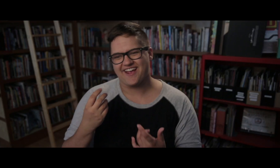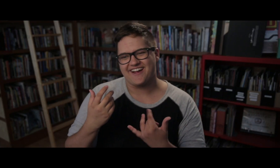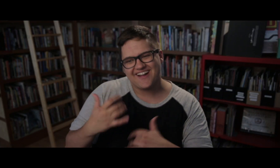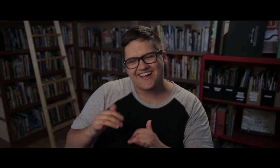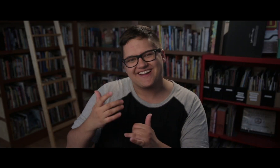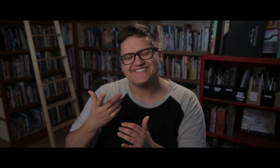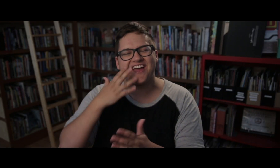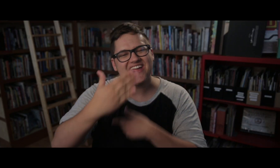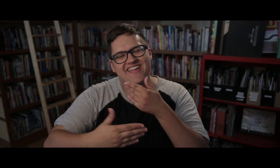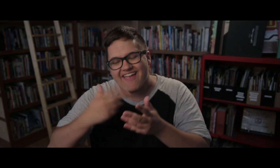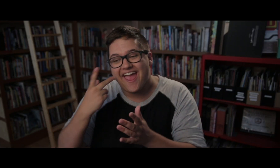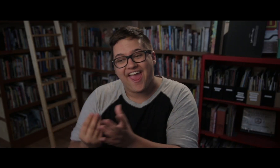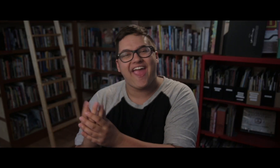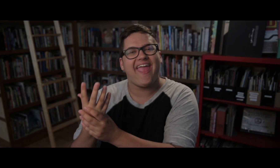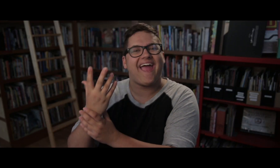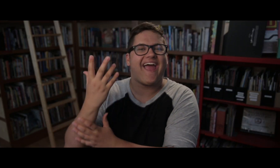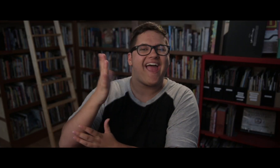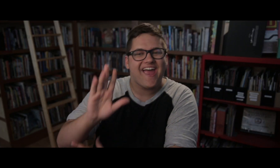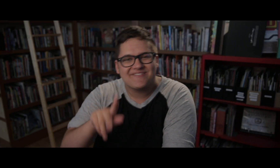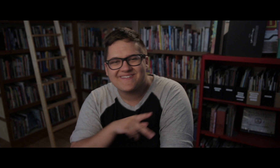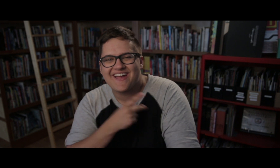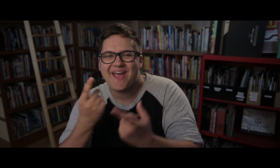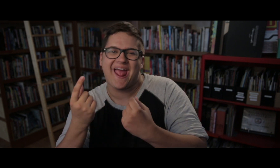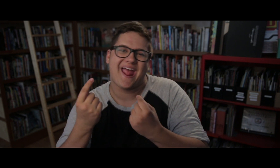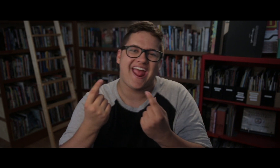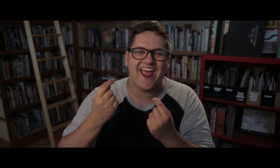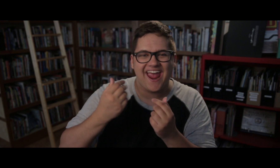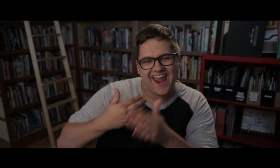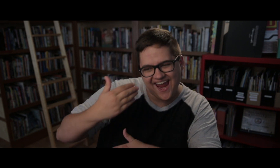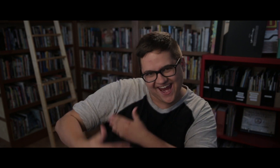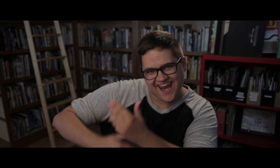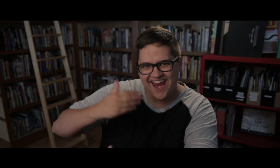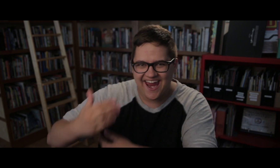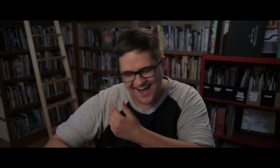So, it’s still a work in progress. Building their personalities and seeing what they are gonna be.